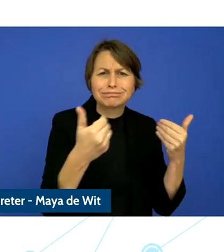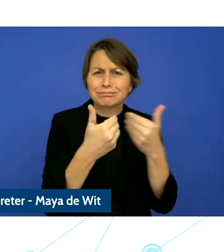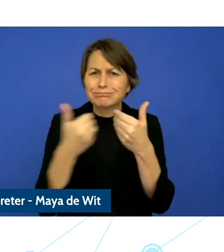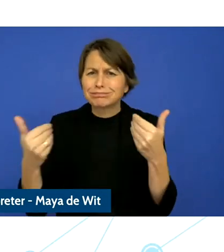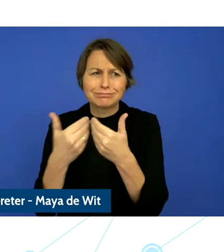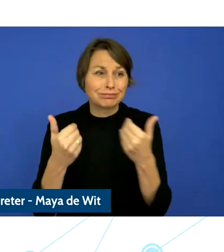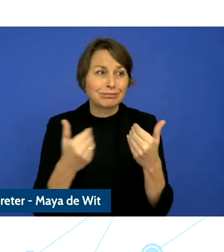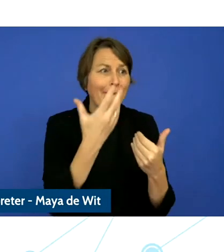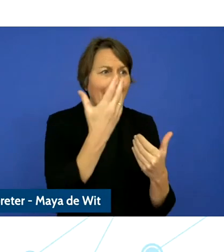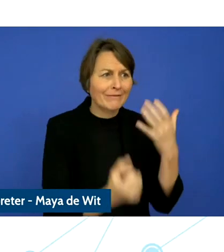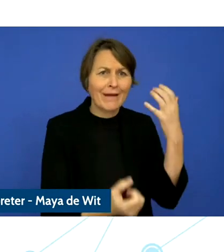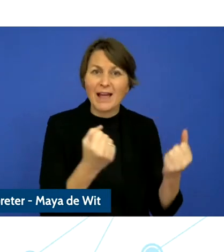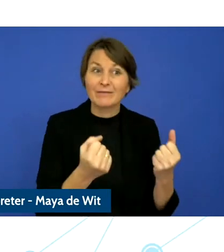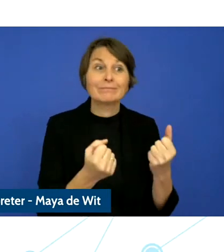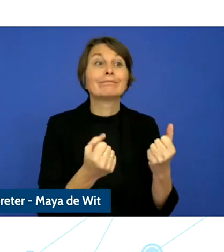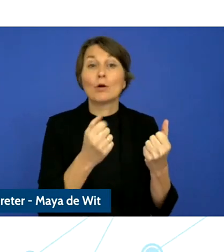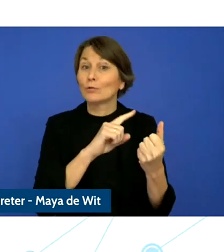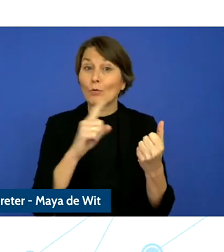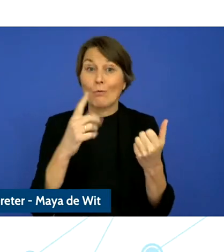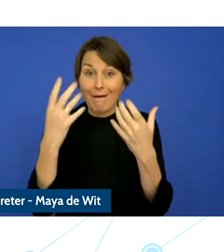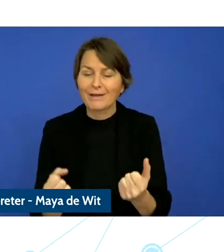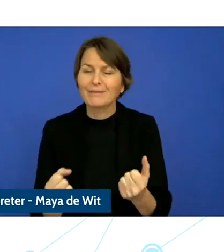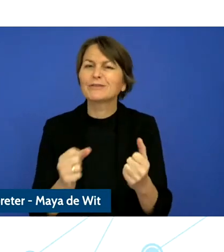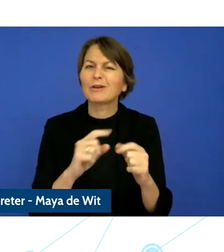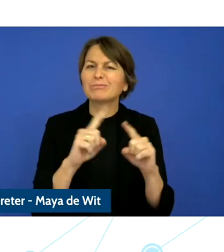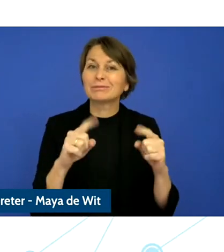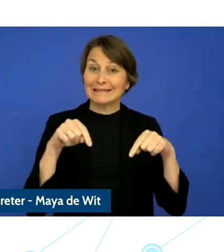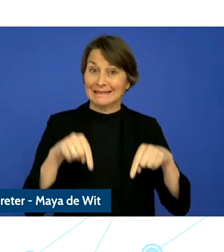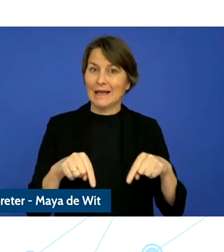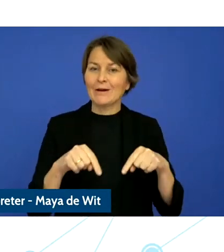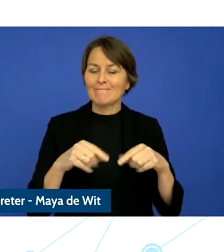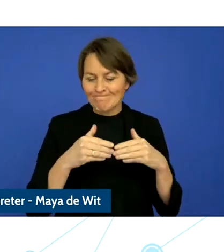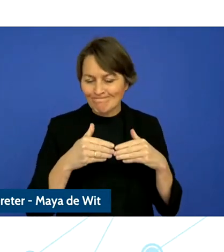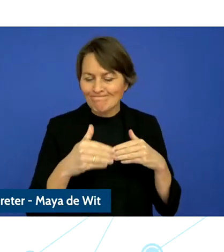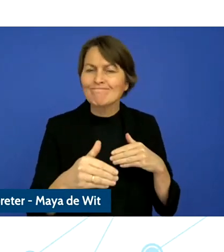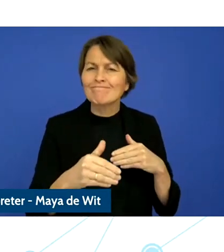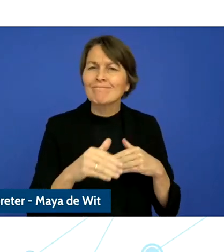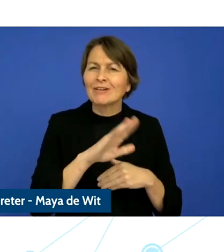Commissioner said it's a good time to start a new chapter on child protection